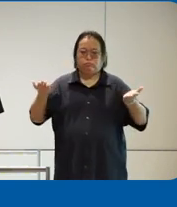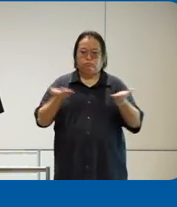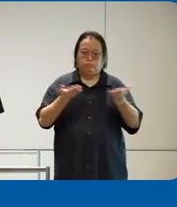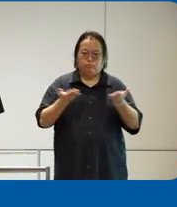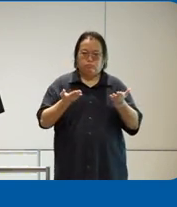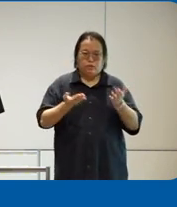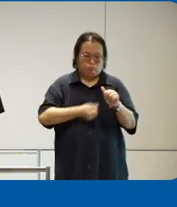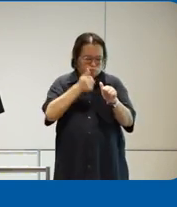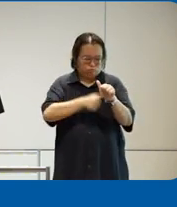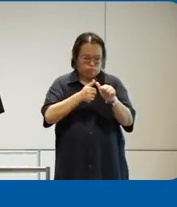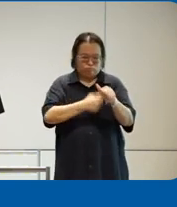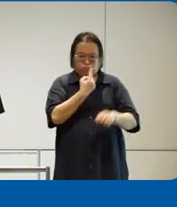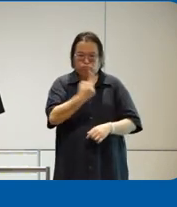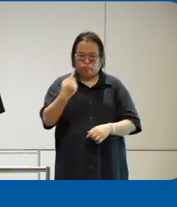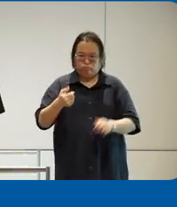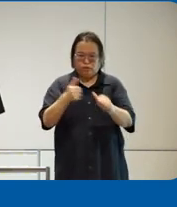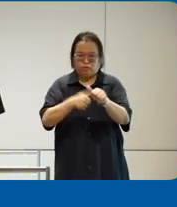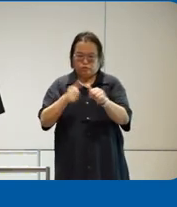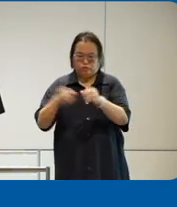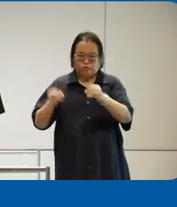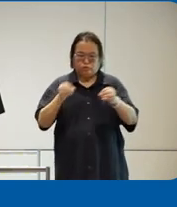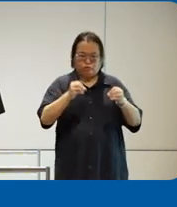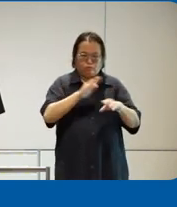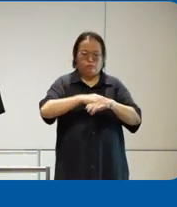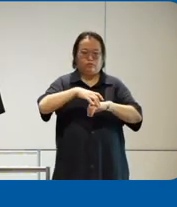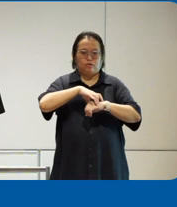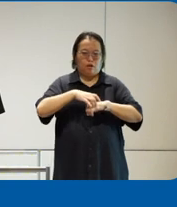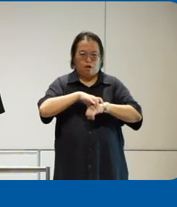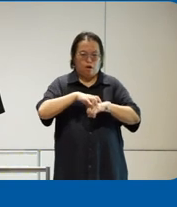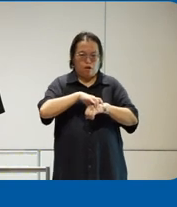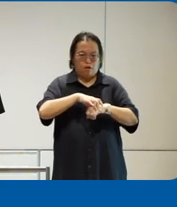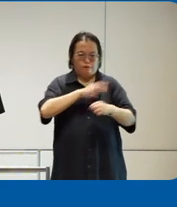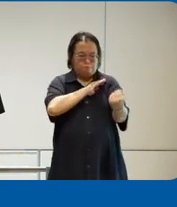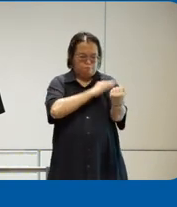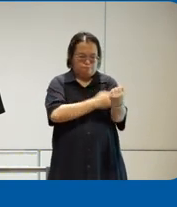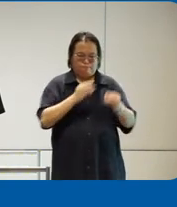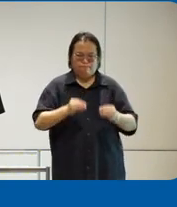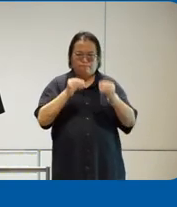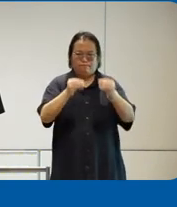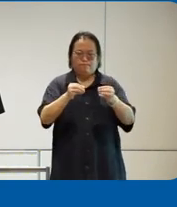and every organization on the planet to achieve more and this for us is fundamental to every